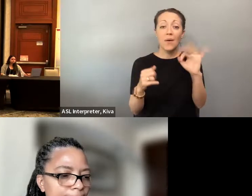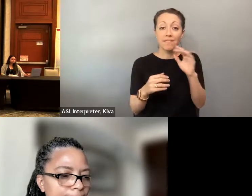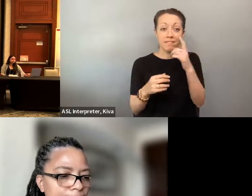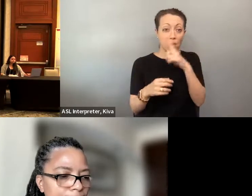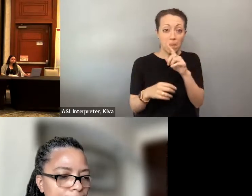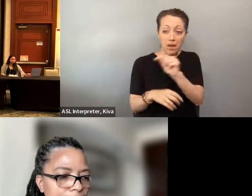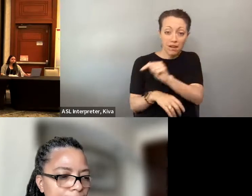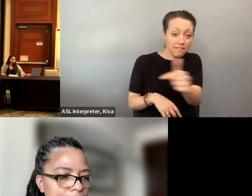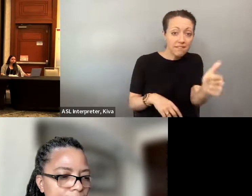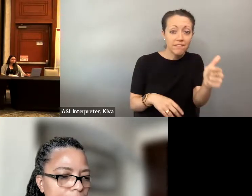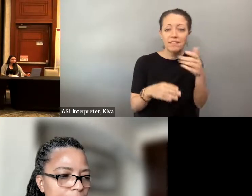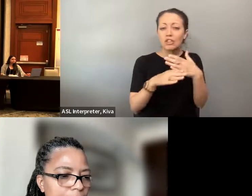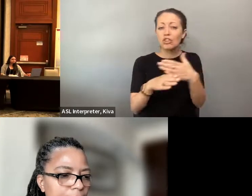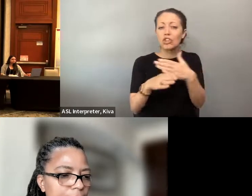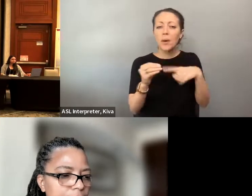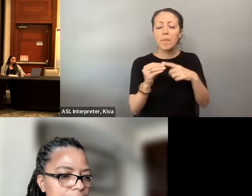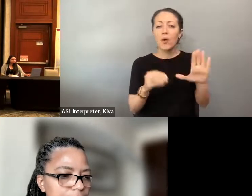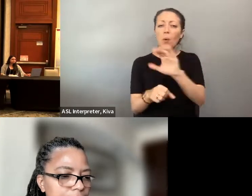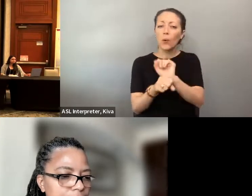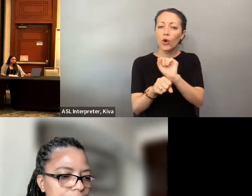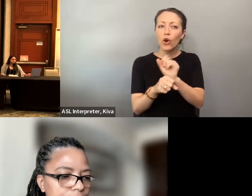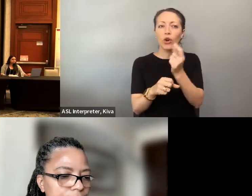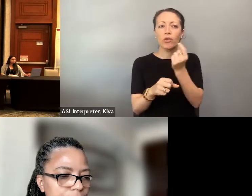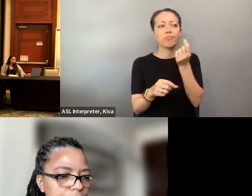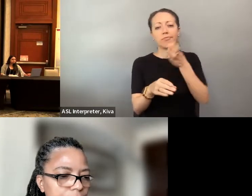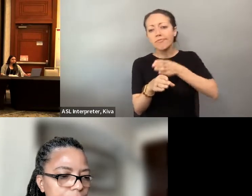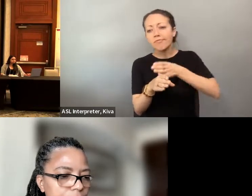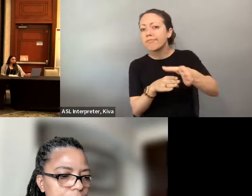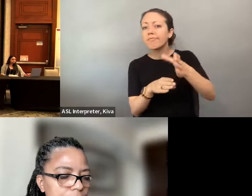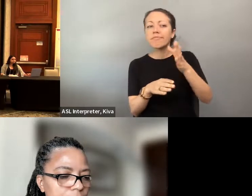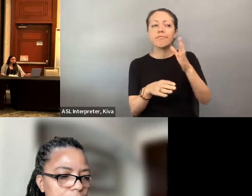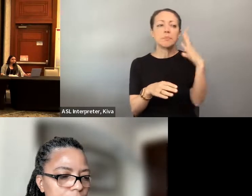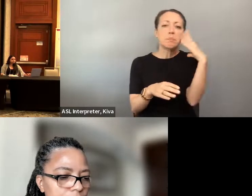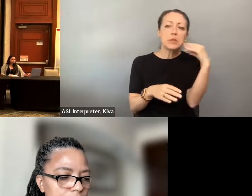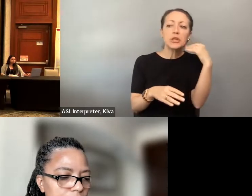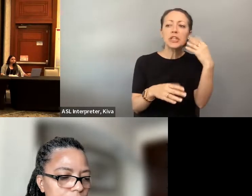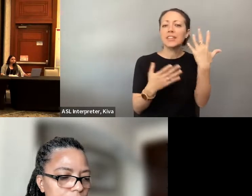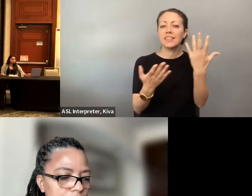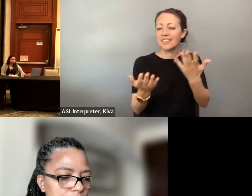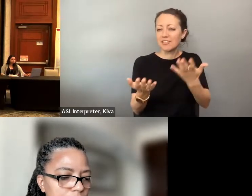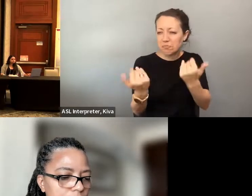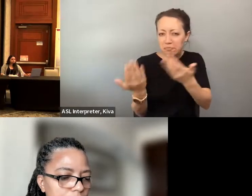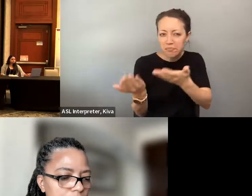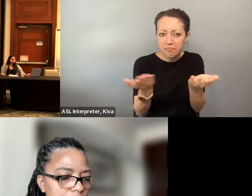So thank you also. And here, if you could just kind of re share a little bit more about what work you do, and where where you kind of